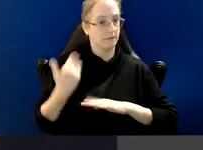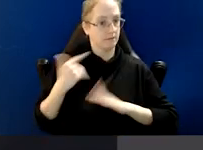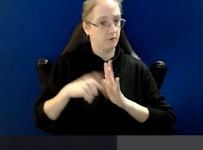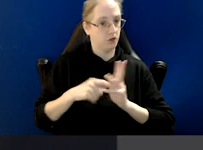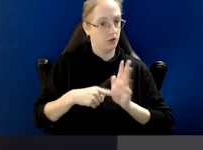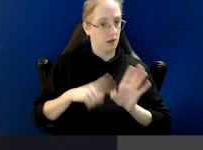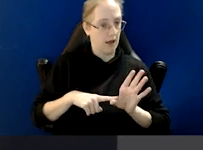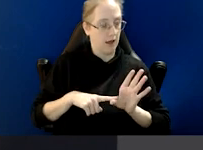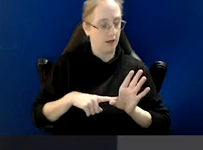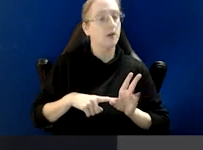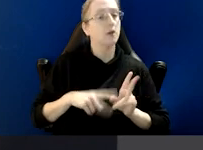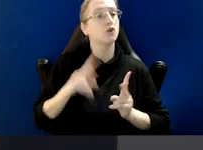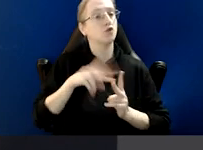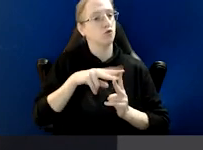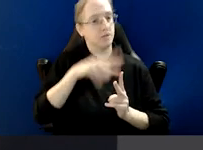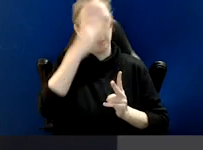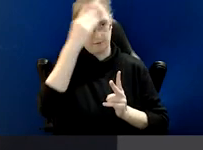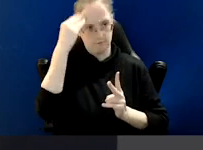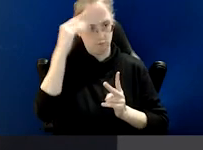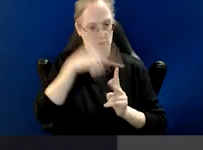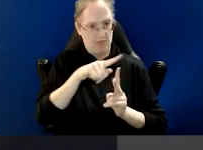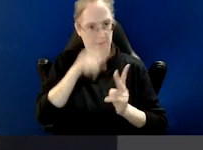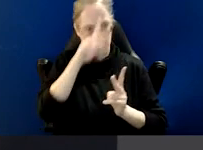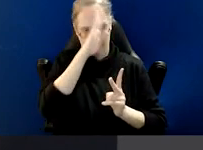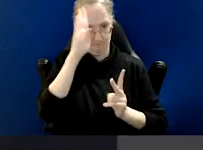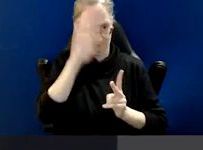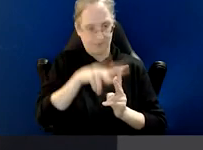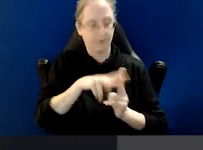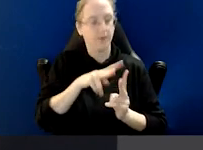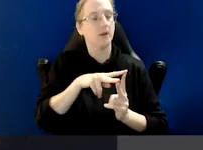When we began in July, two things were in front of mind,